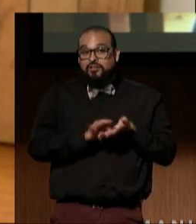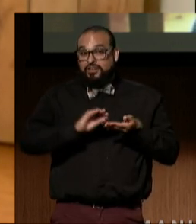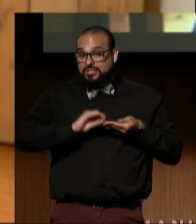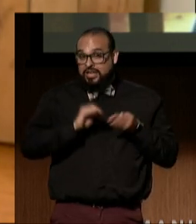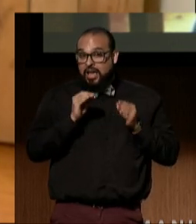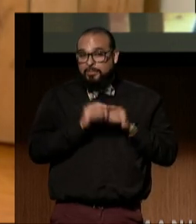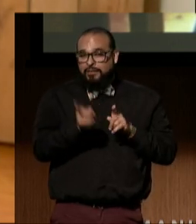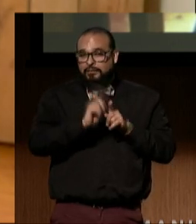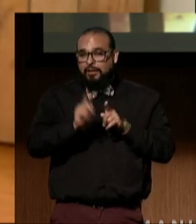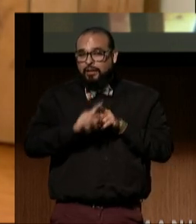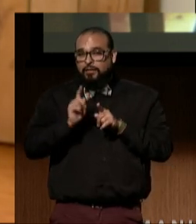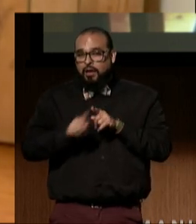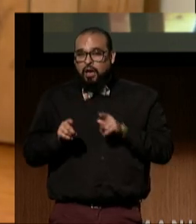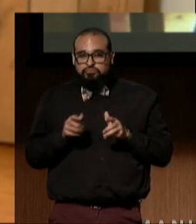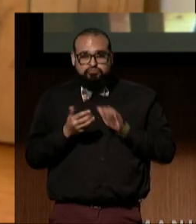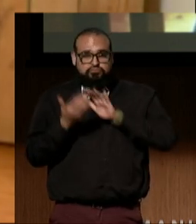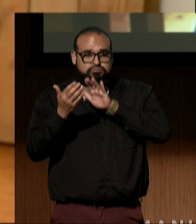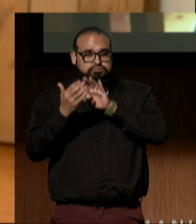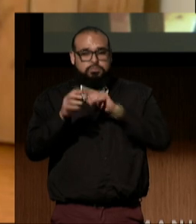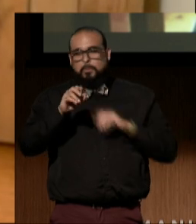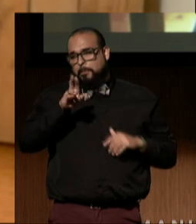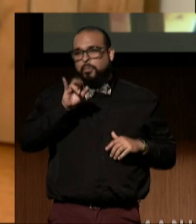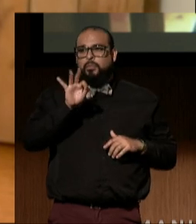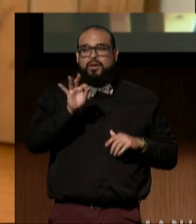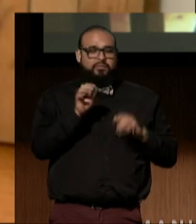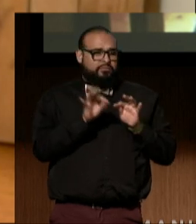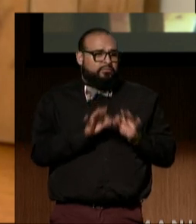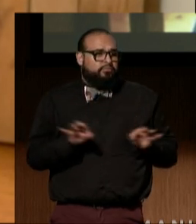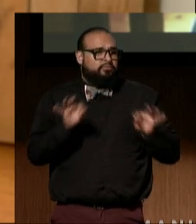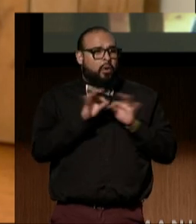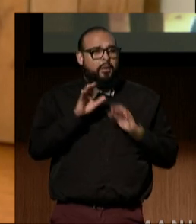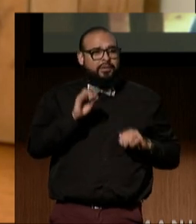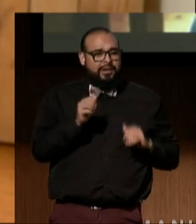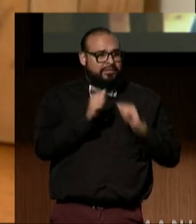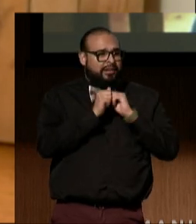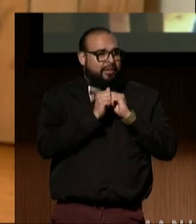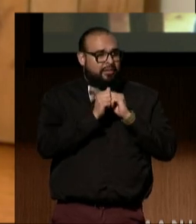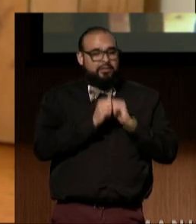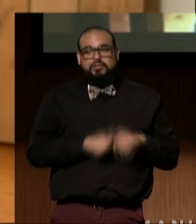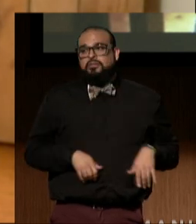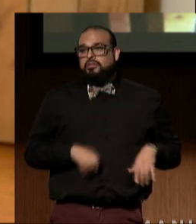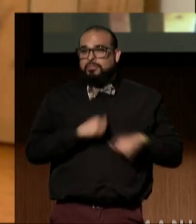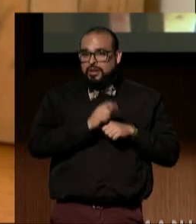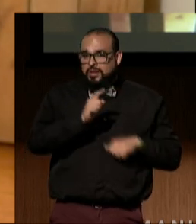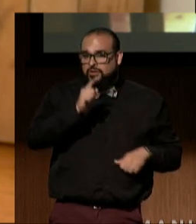we've done in these important cases together, working to make sure that courts passing judgment